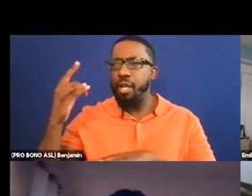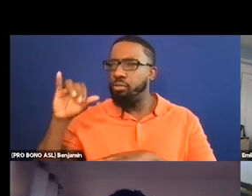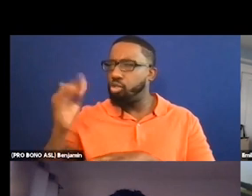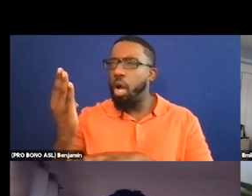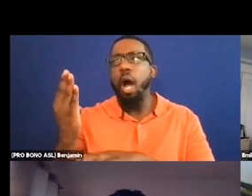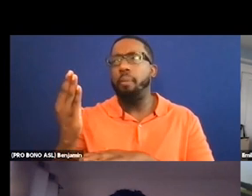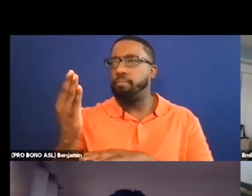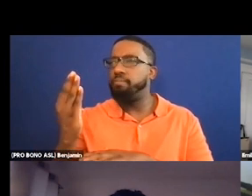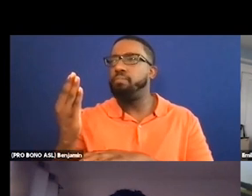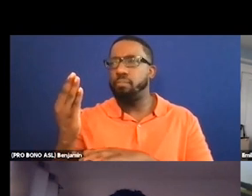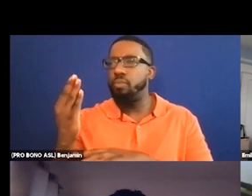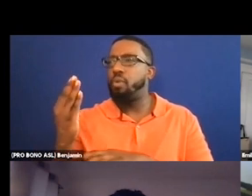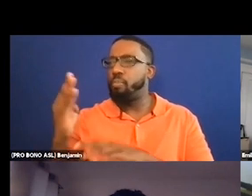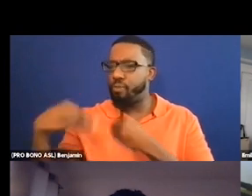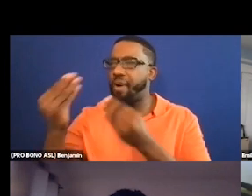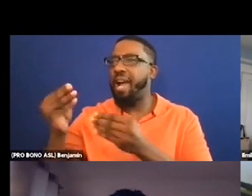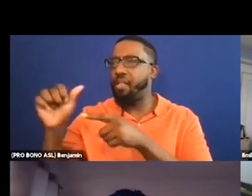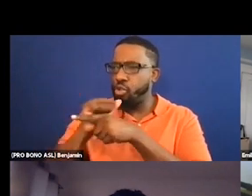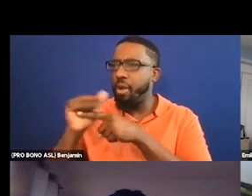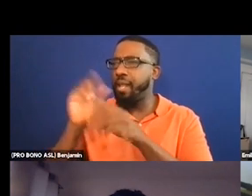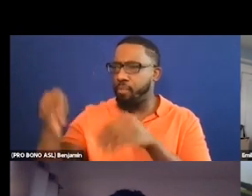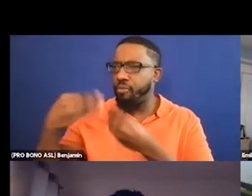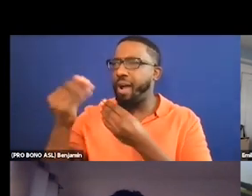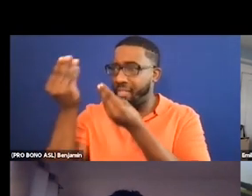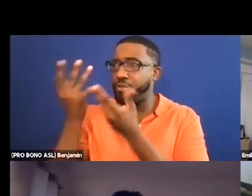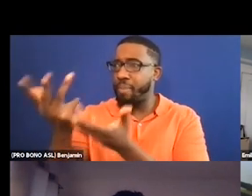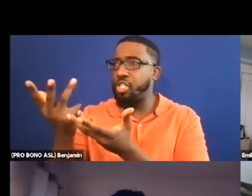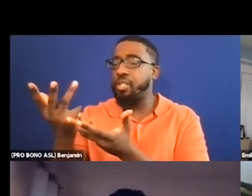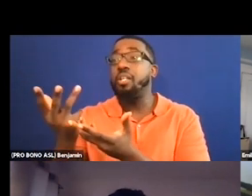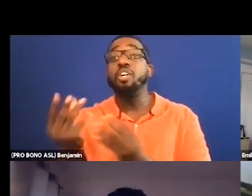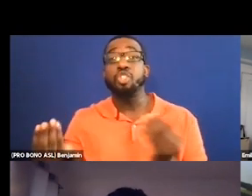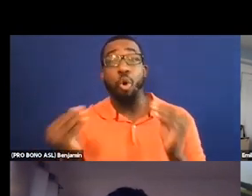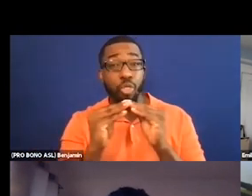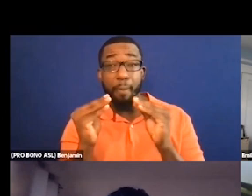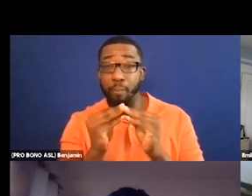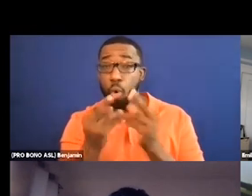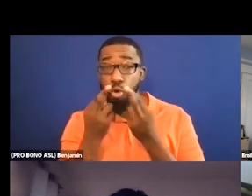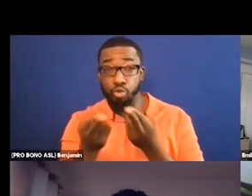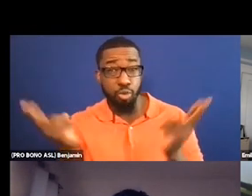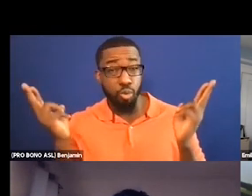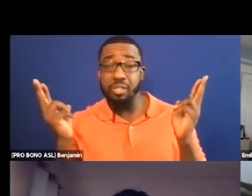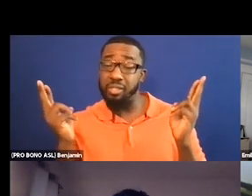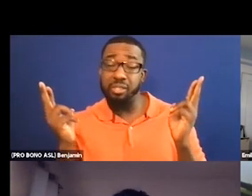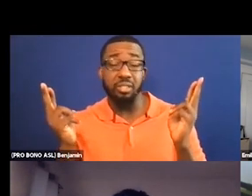And so the more resources that we can get -- and I would say whoever, just send to these individual film